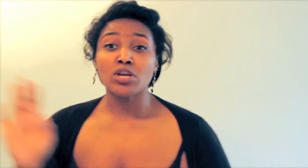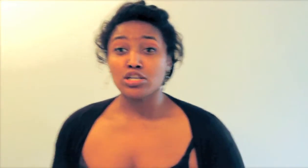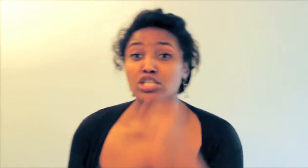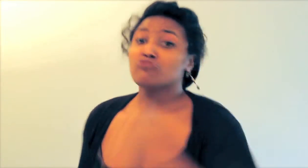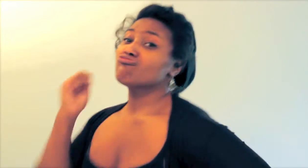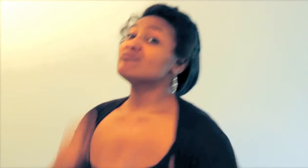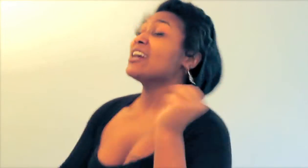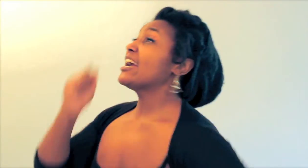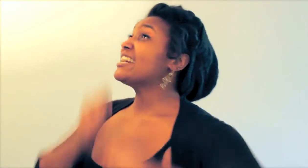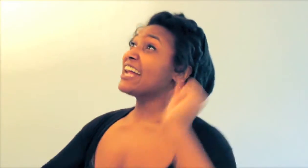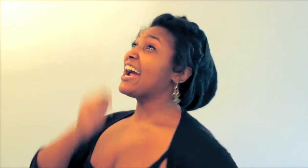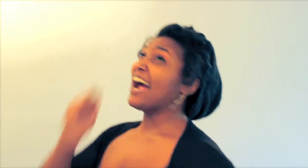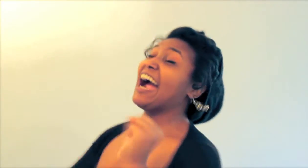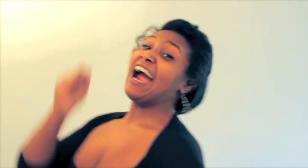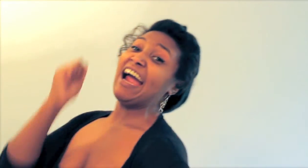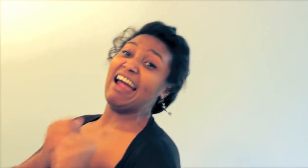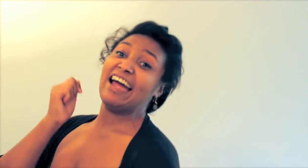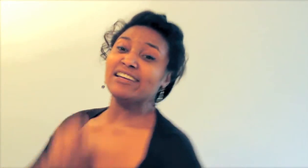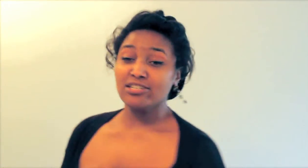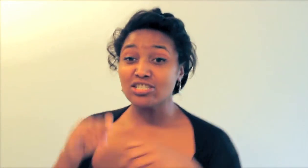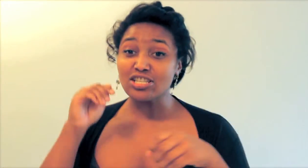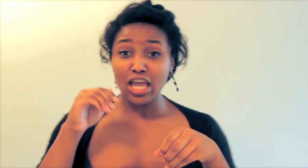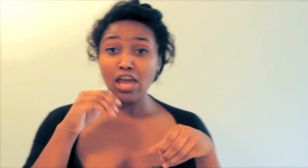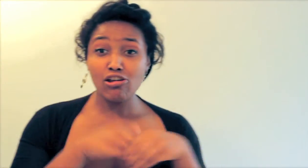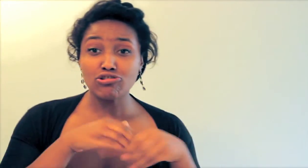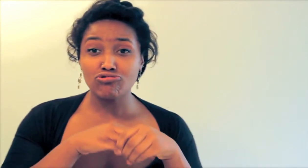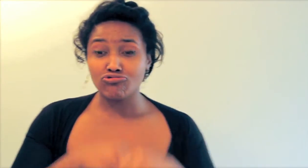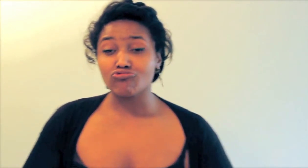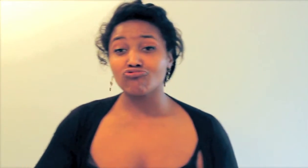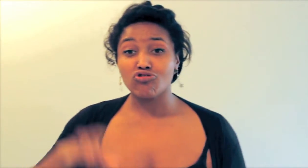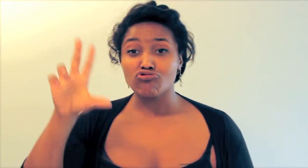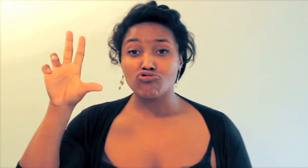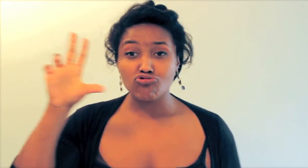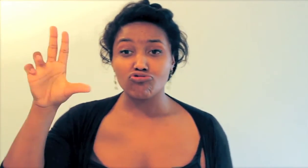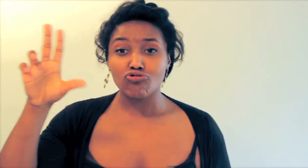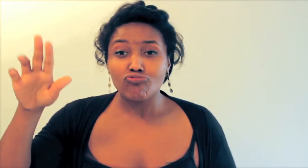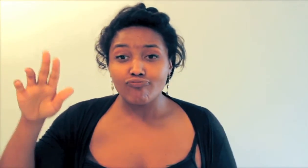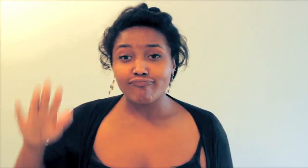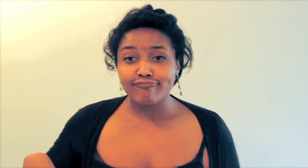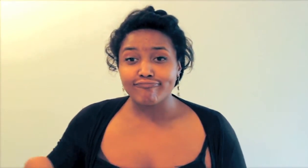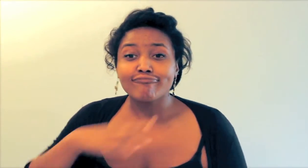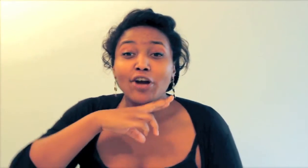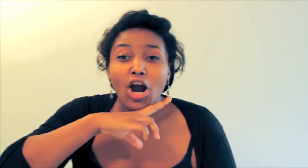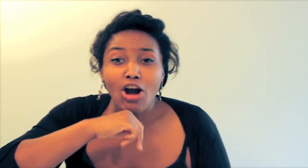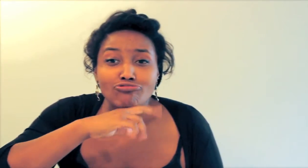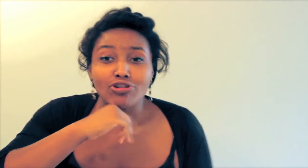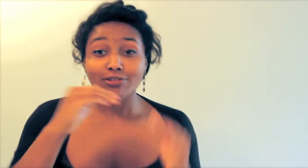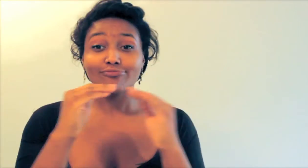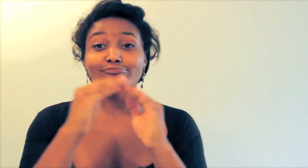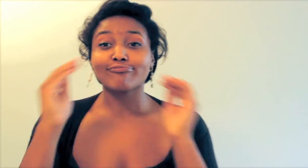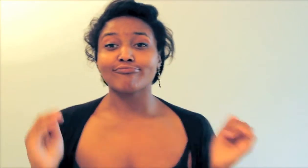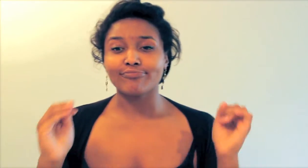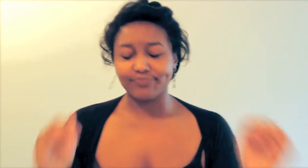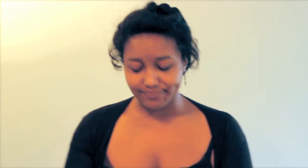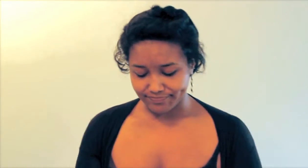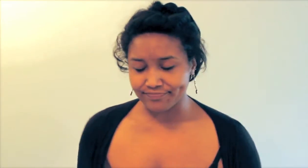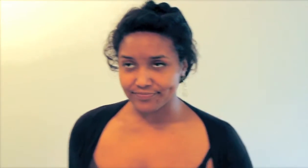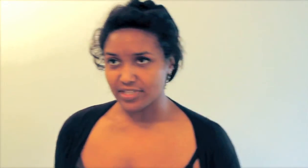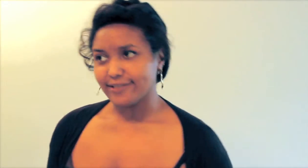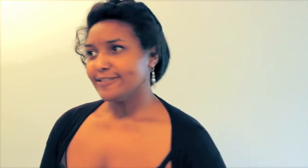And they ran into the 3rd little Pigs house!